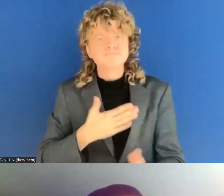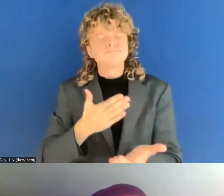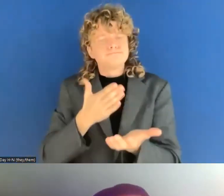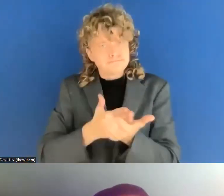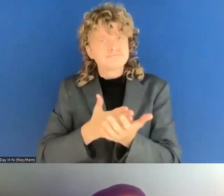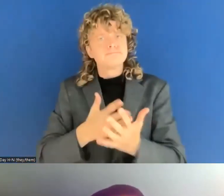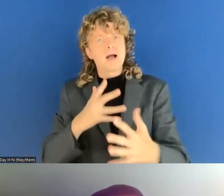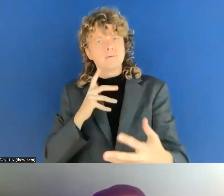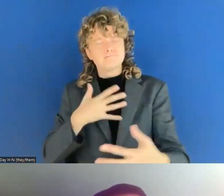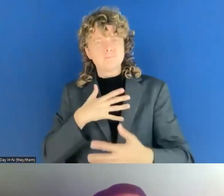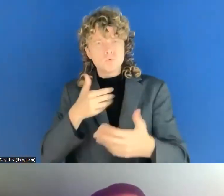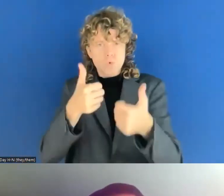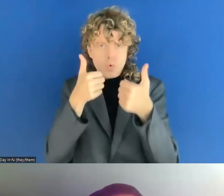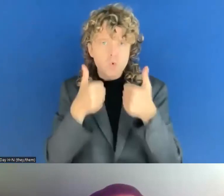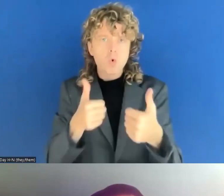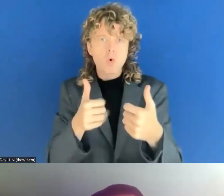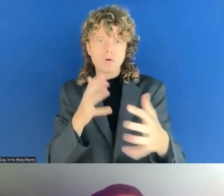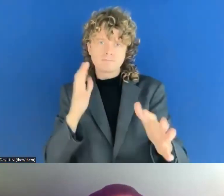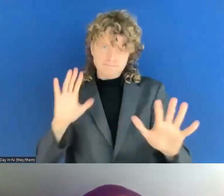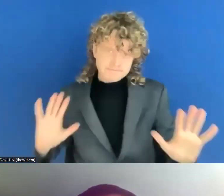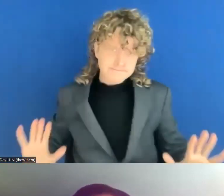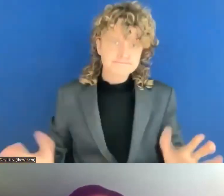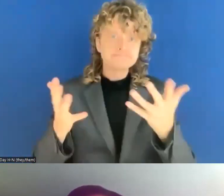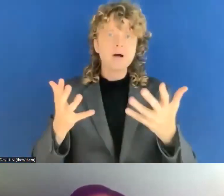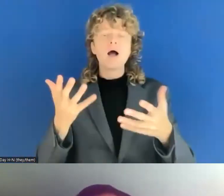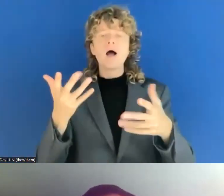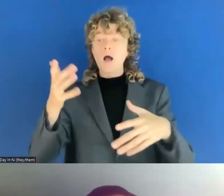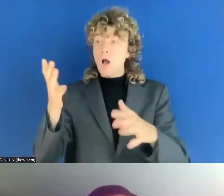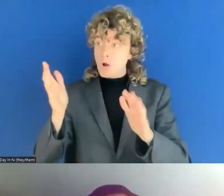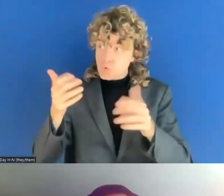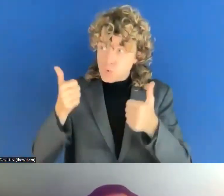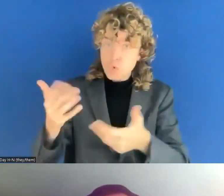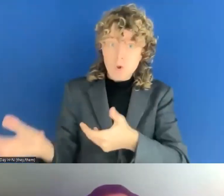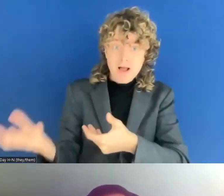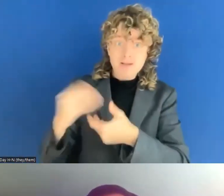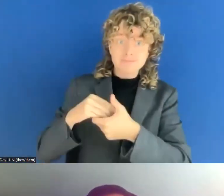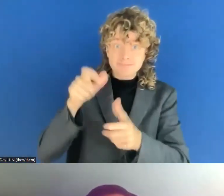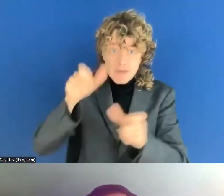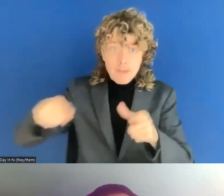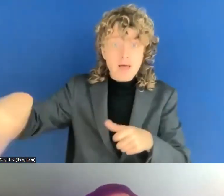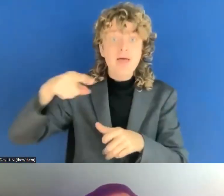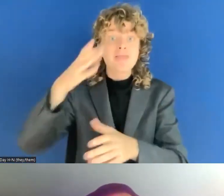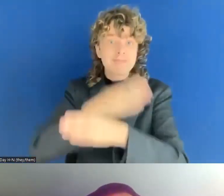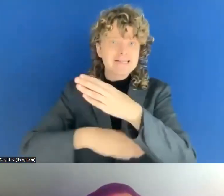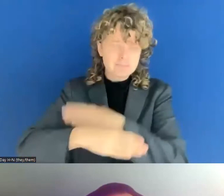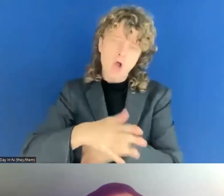proven that when we are involved, the results are better, then they should provide the tools,